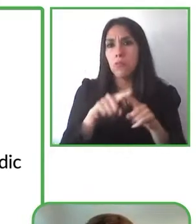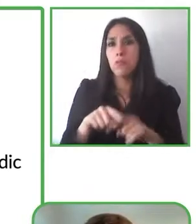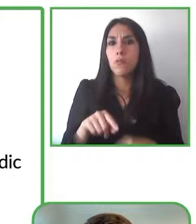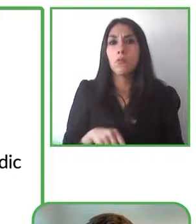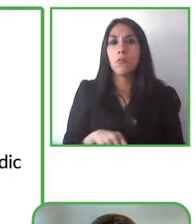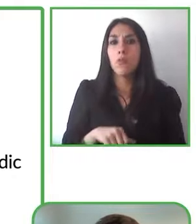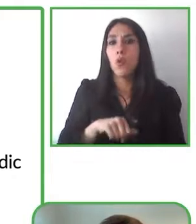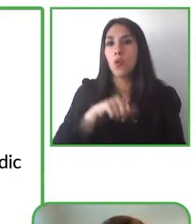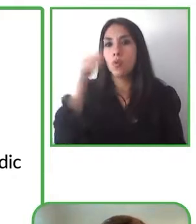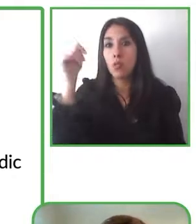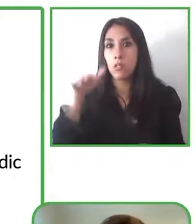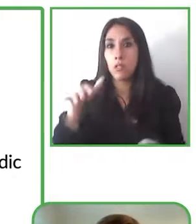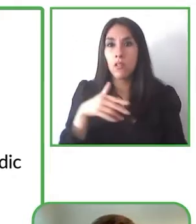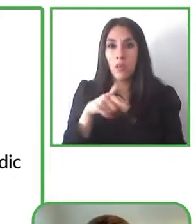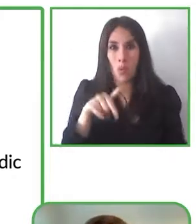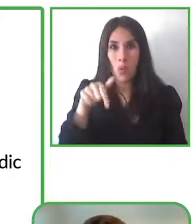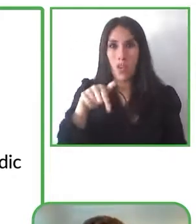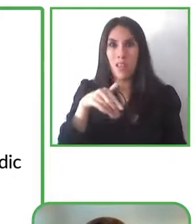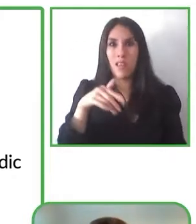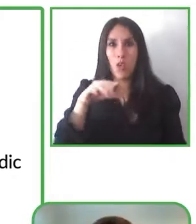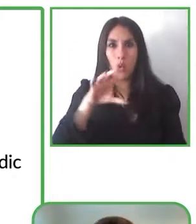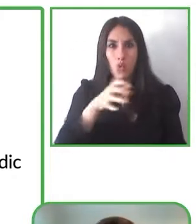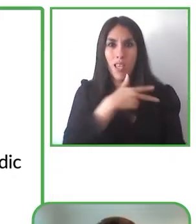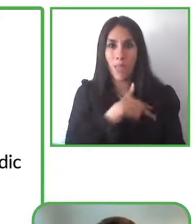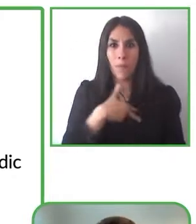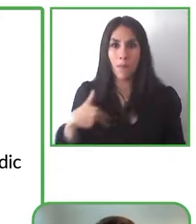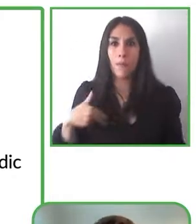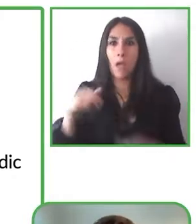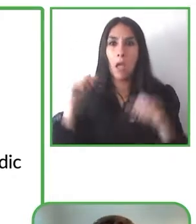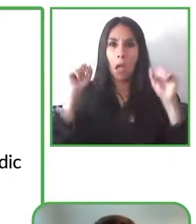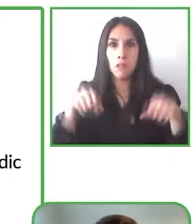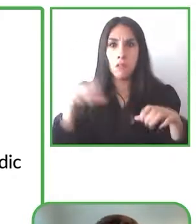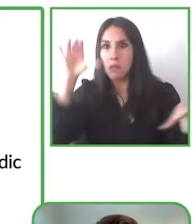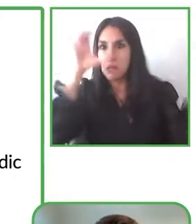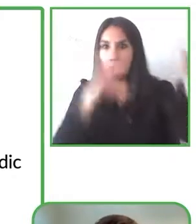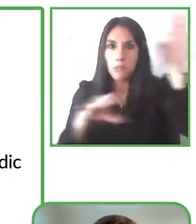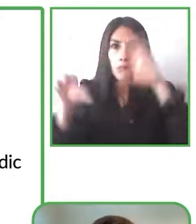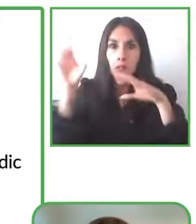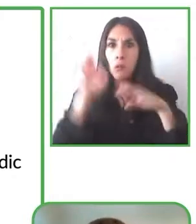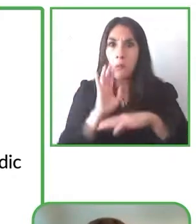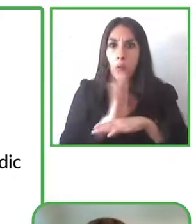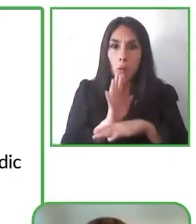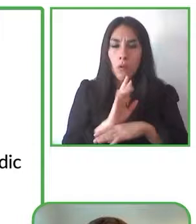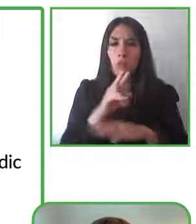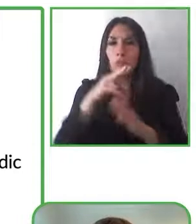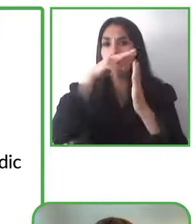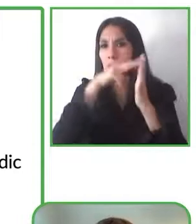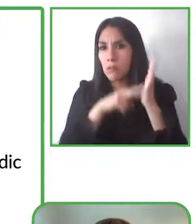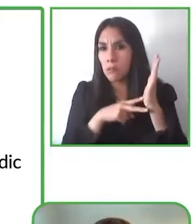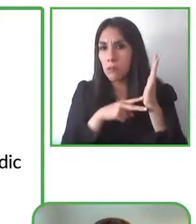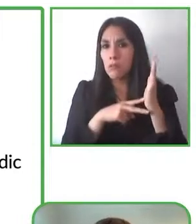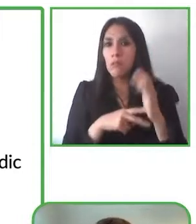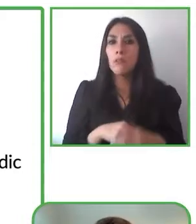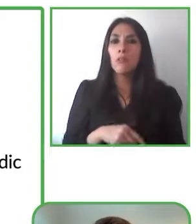tv or on your computer or iPad or wherever you're watching it and then our app our platform will search across all the different